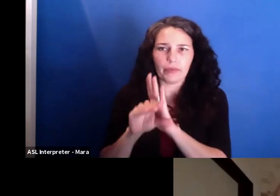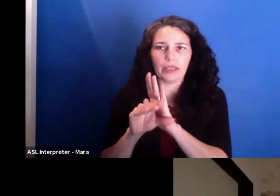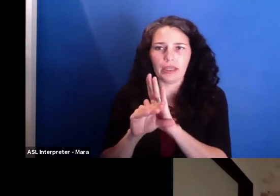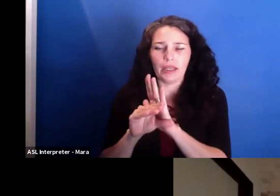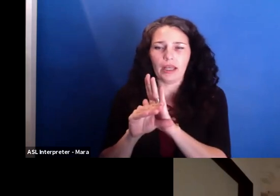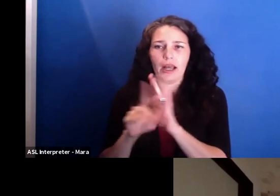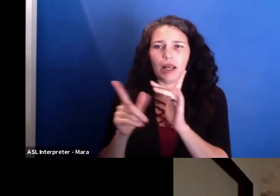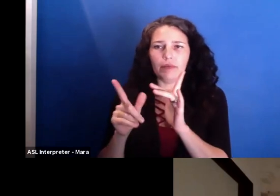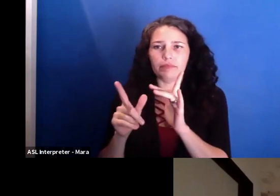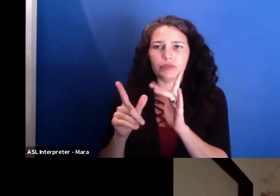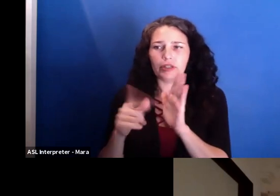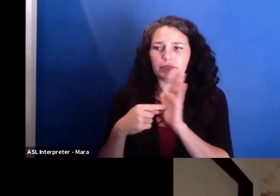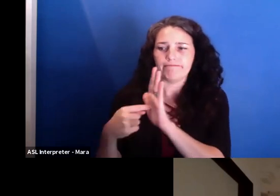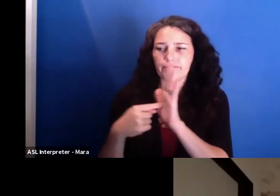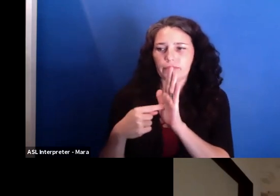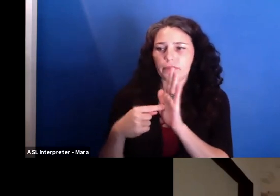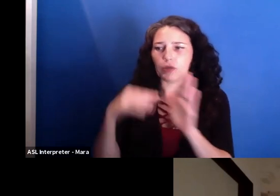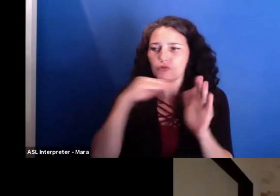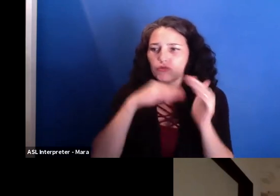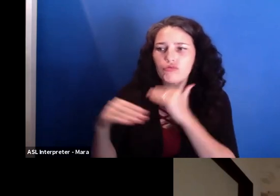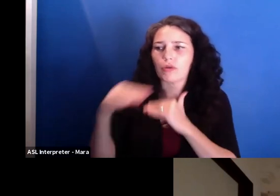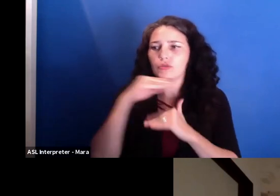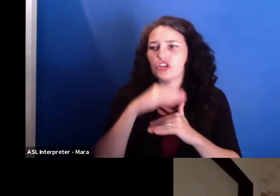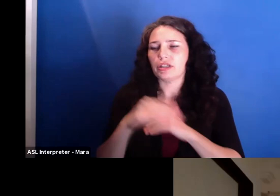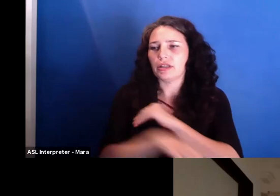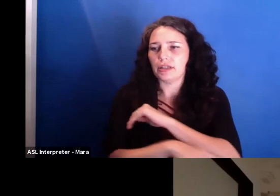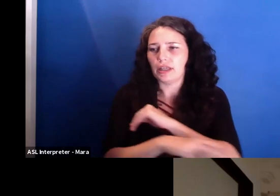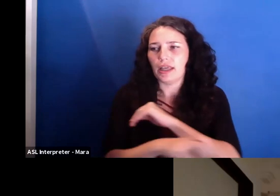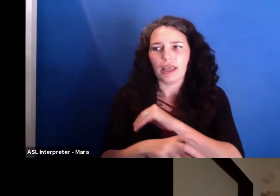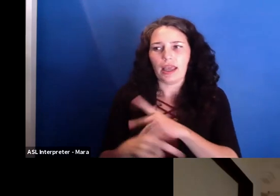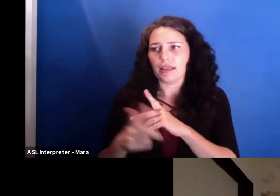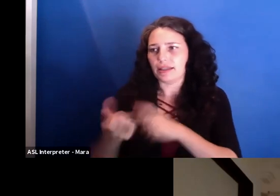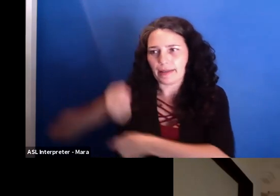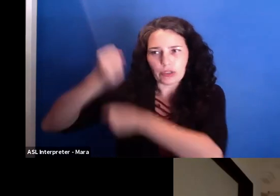And we were all taken by it. We kept filming. And at a certain point, I realized like, OK,